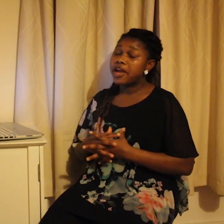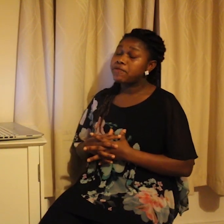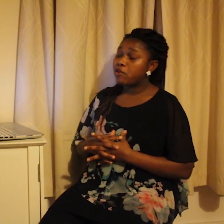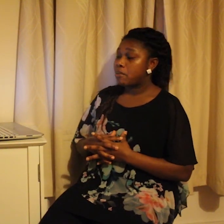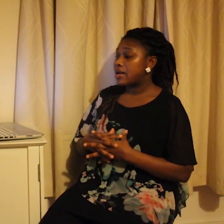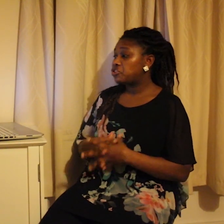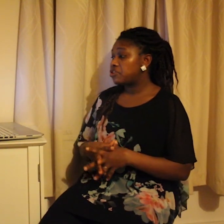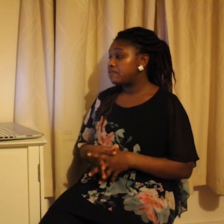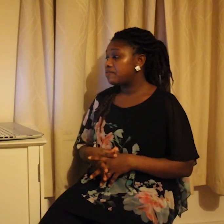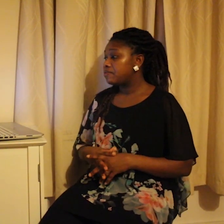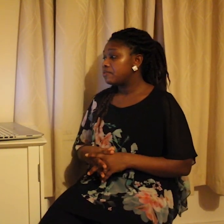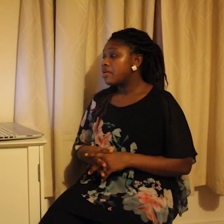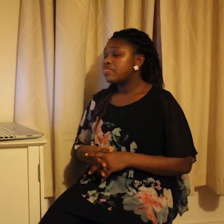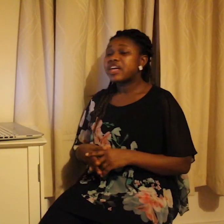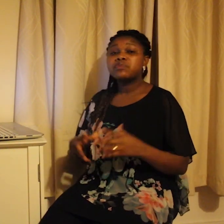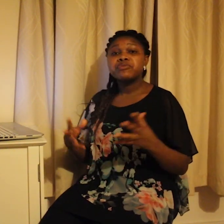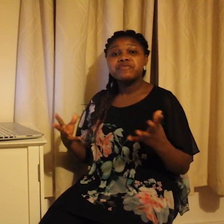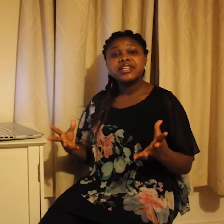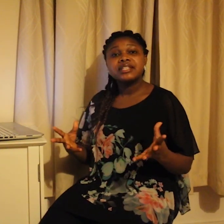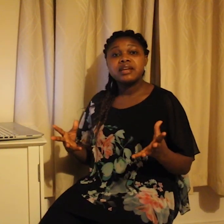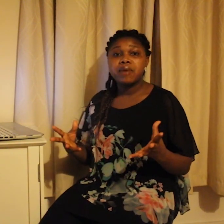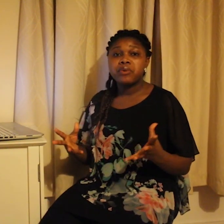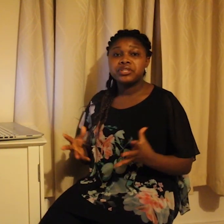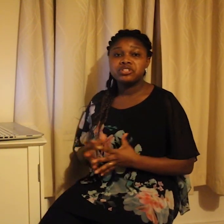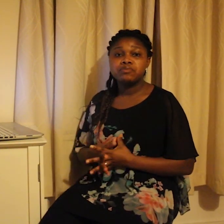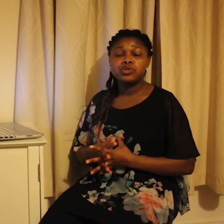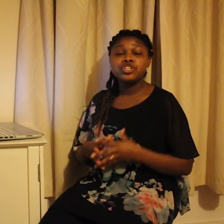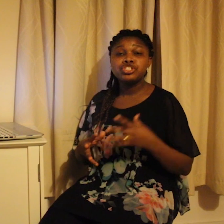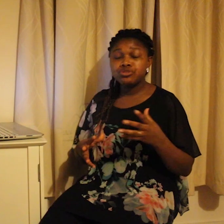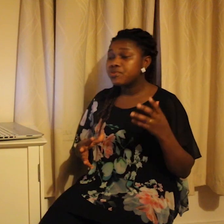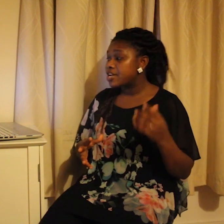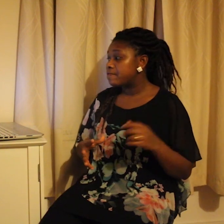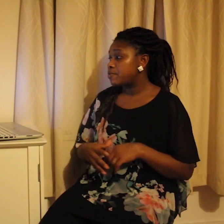a former chief that prevented marriage between two